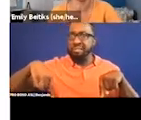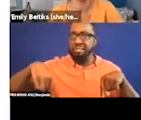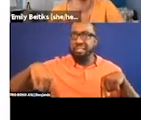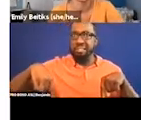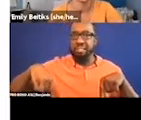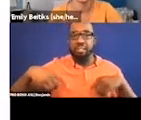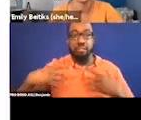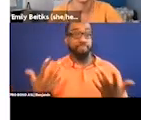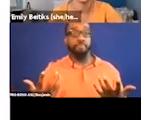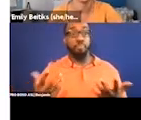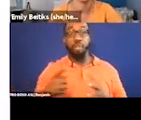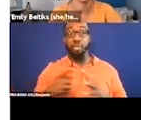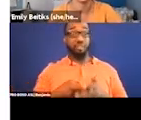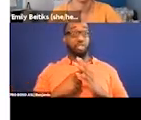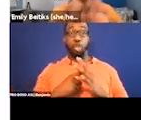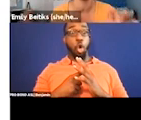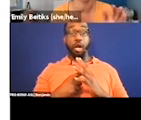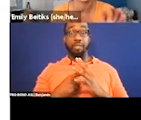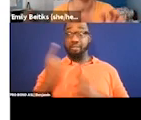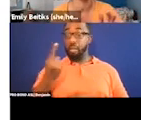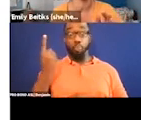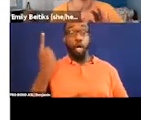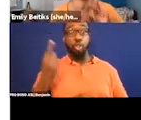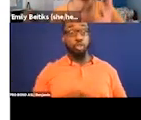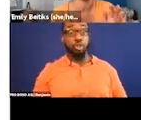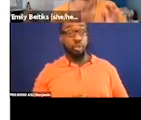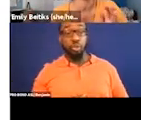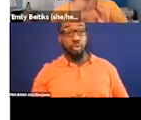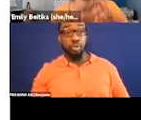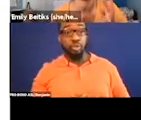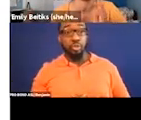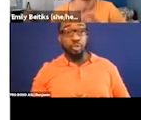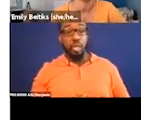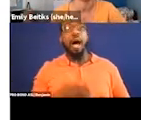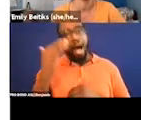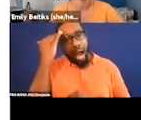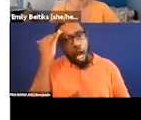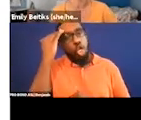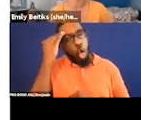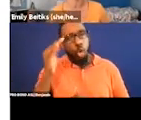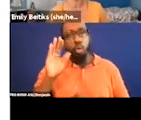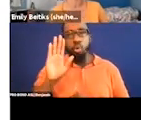It doesn't -- I know the reality with your budgets and the situation right now might be that you're not going